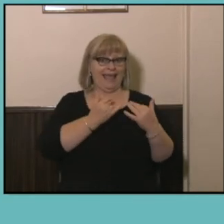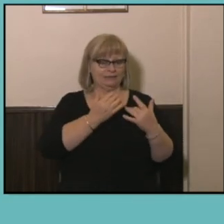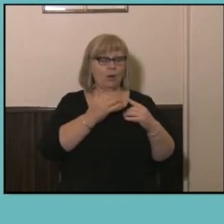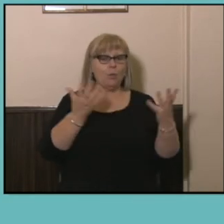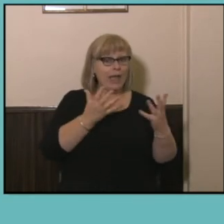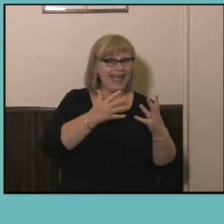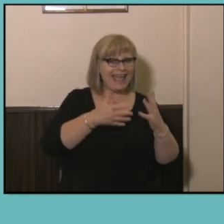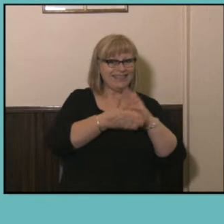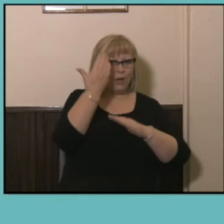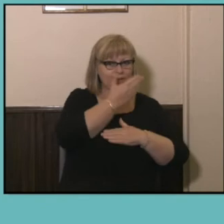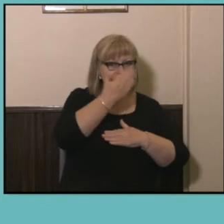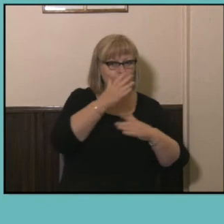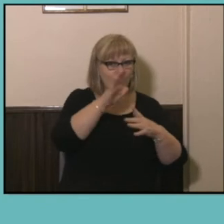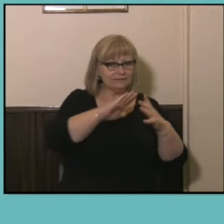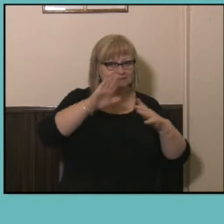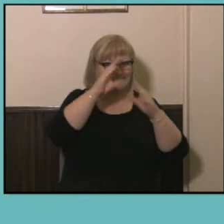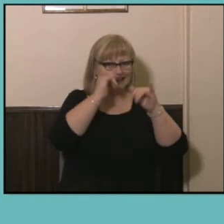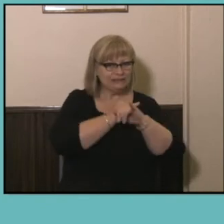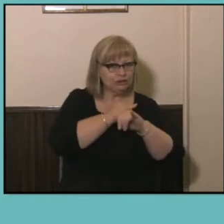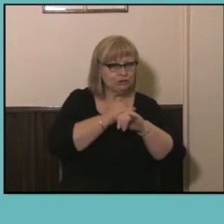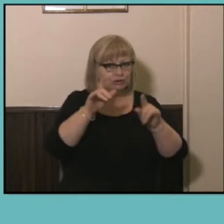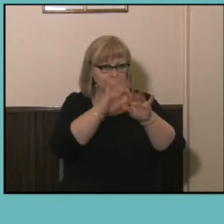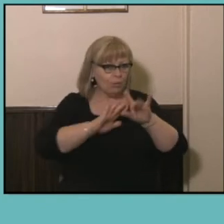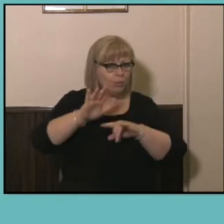that people are attending, type of educational institution and for